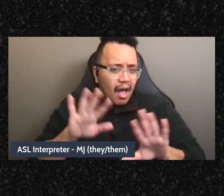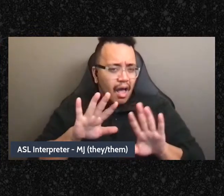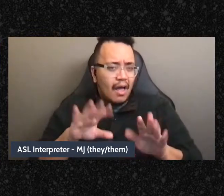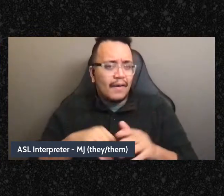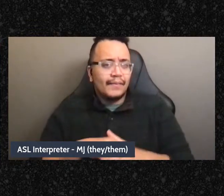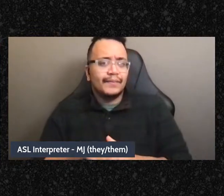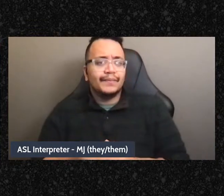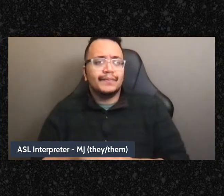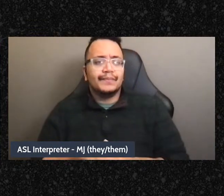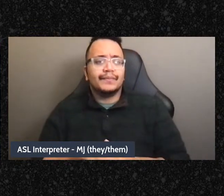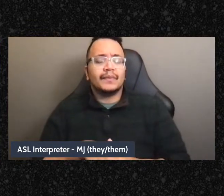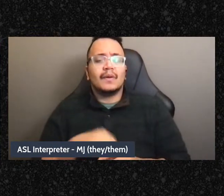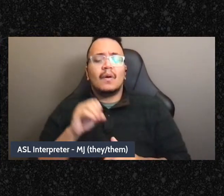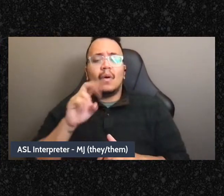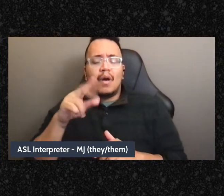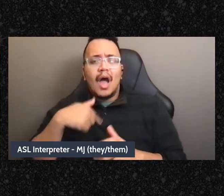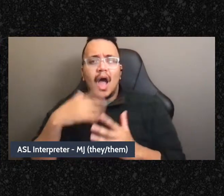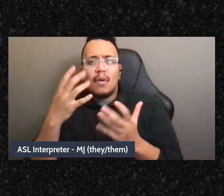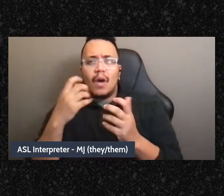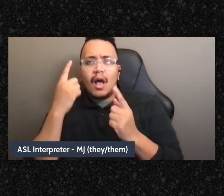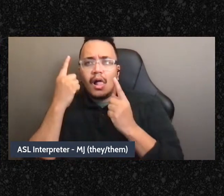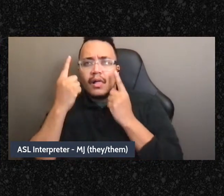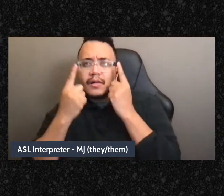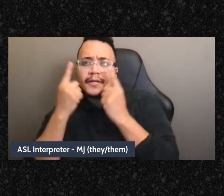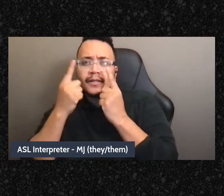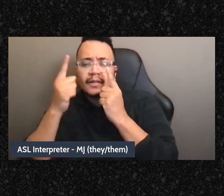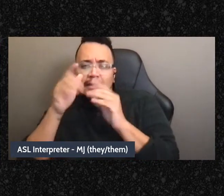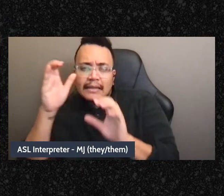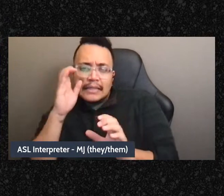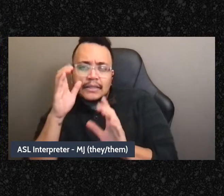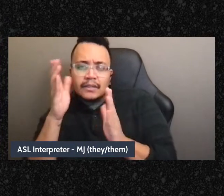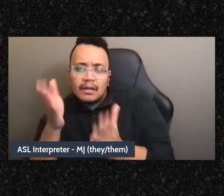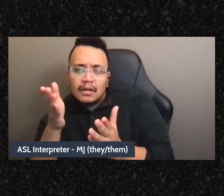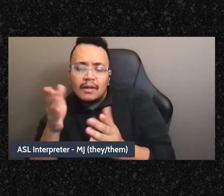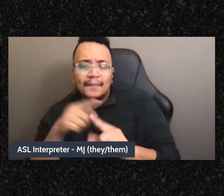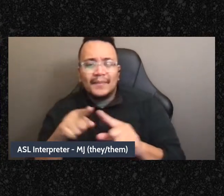respond and there's stuff in there for my gender or race training or whatever, you know, like